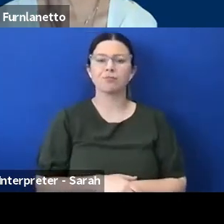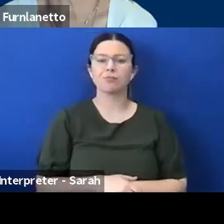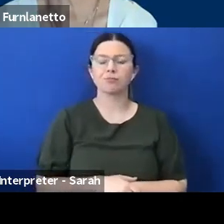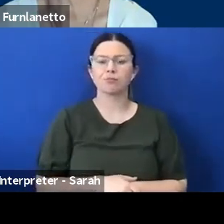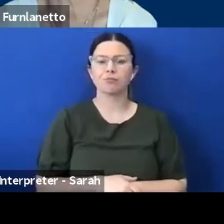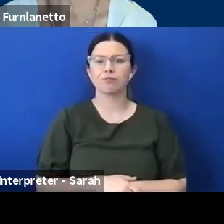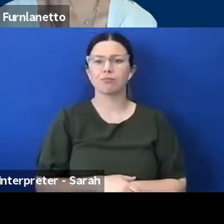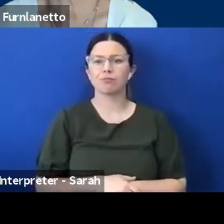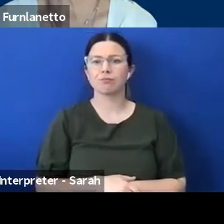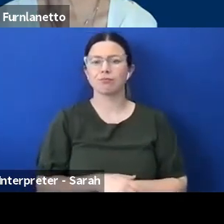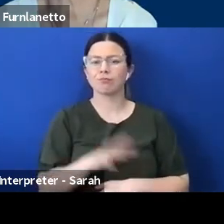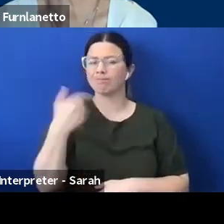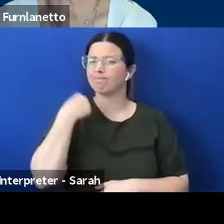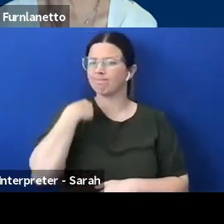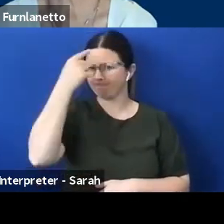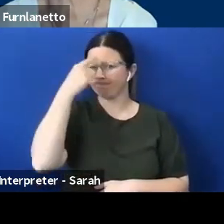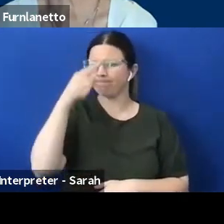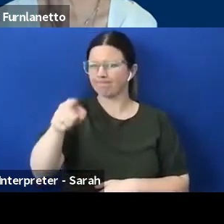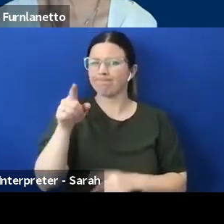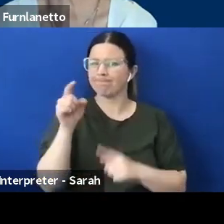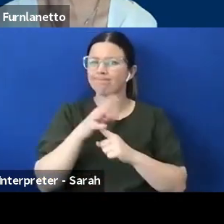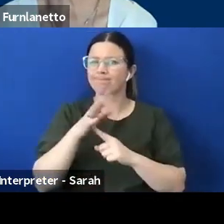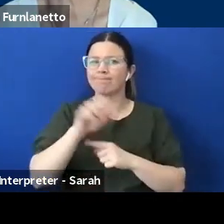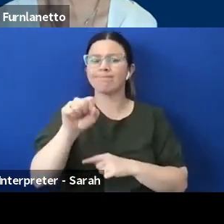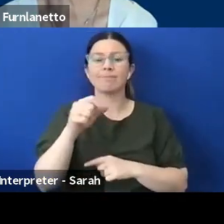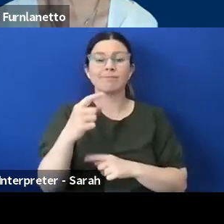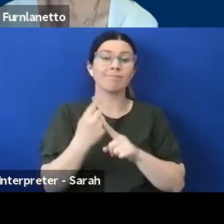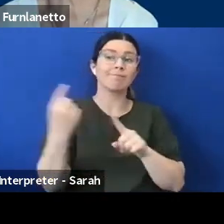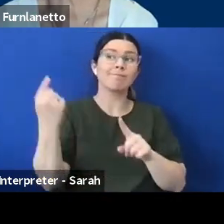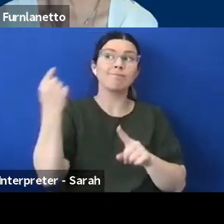I'm just thinking about the past whenever I've called triple zero for example